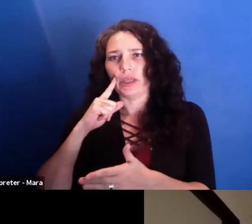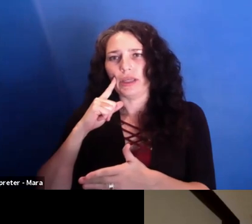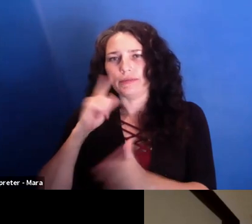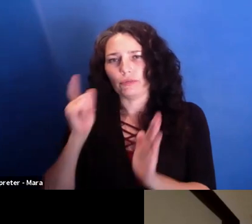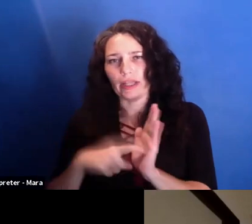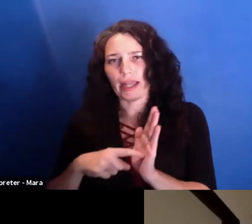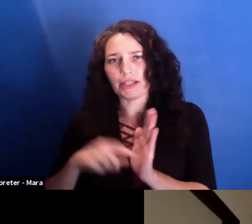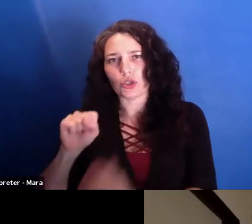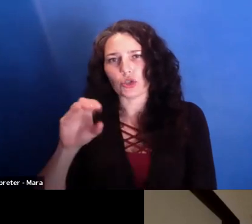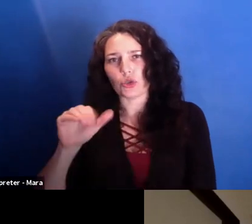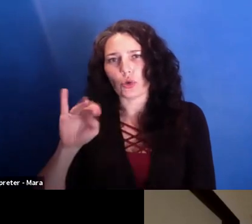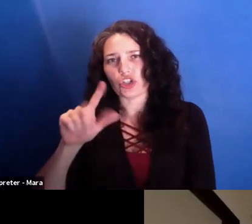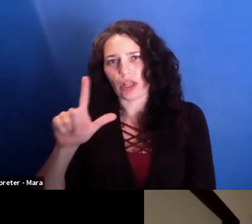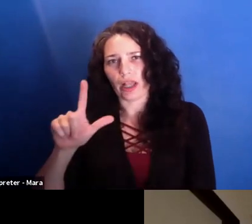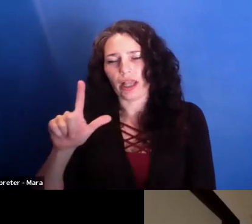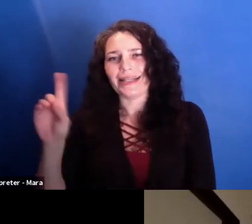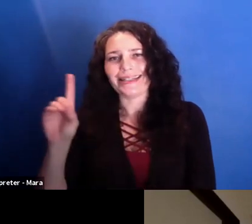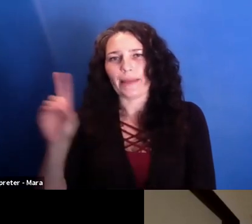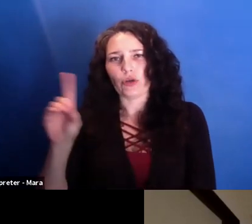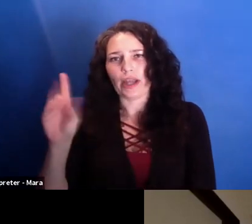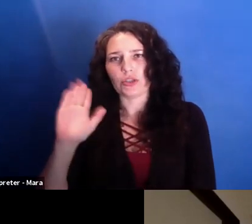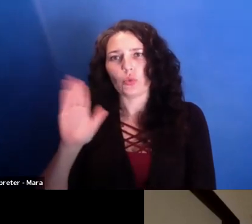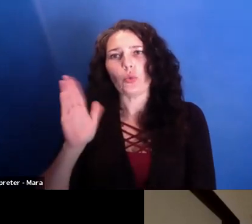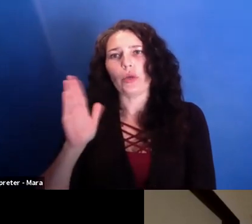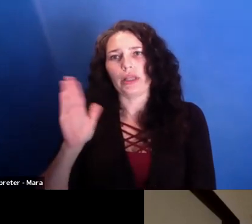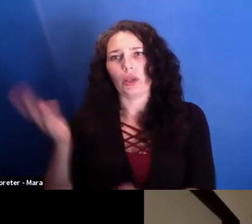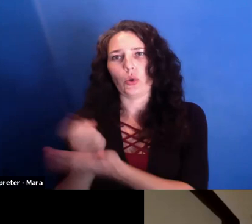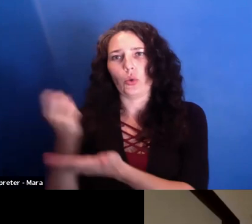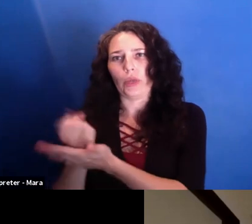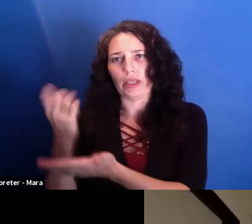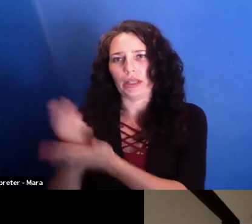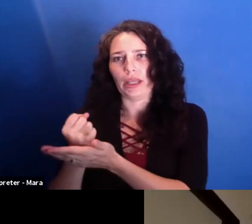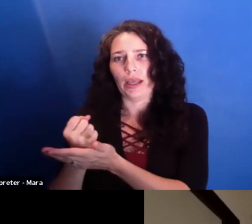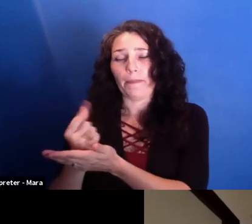My two questions are number one, at the time, was it pretty apparent that that was not a surprise that they were going to win?